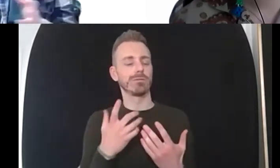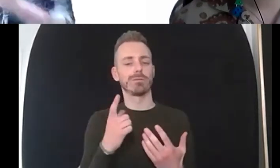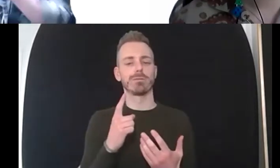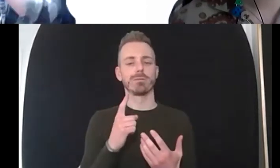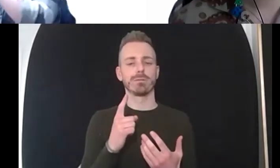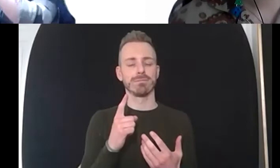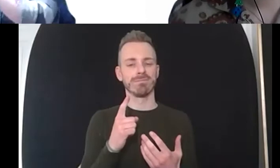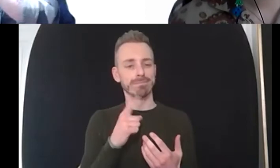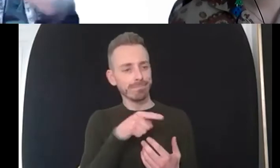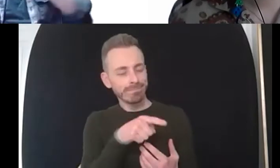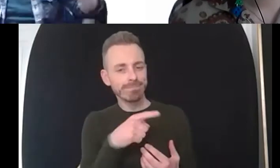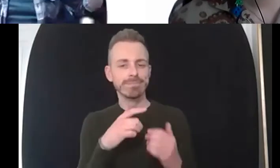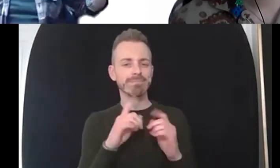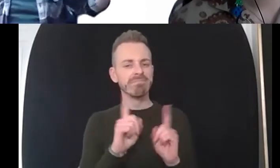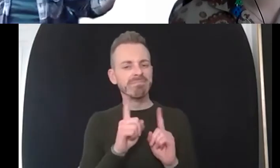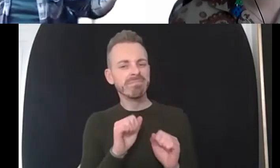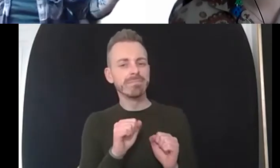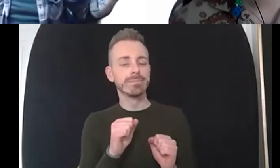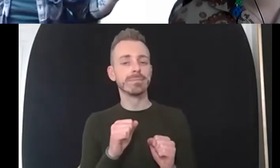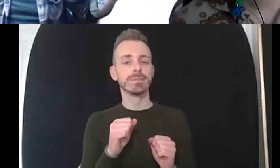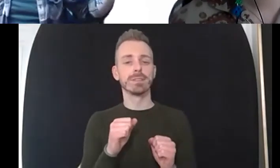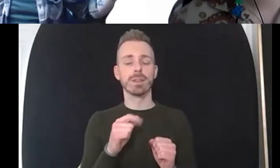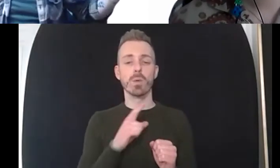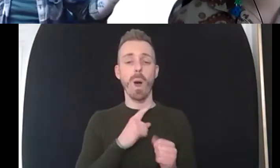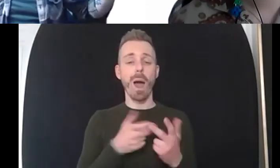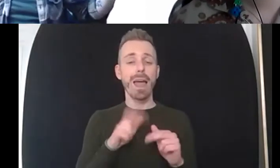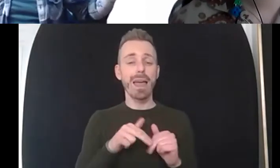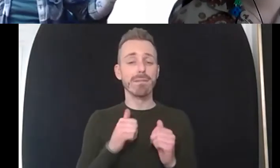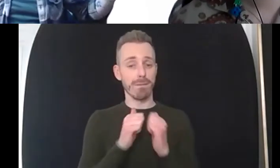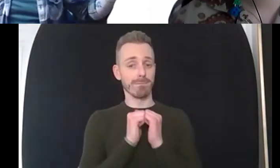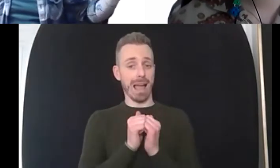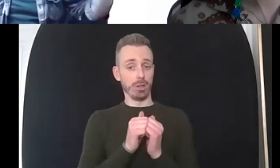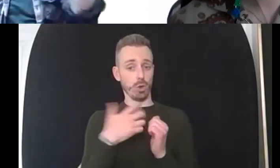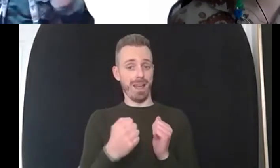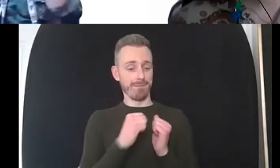not living the further away you are from living those values the unhappier you are the closer you